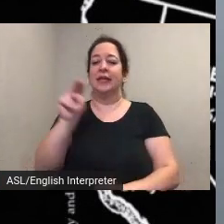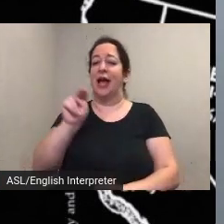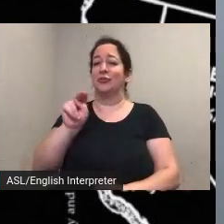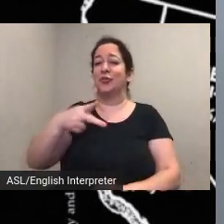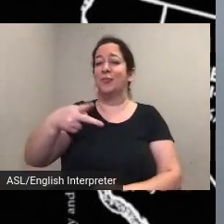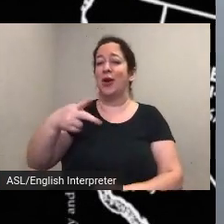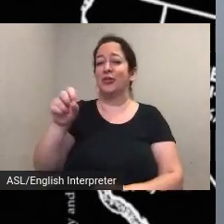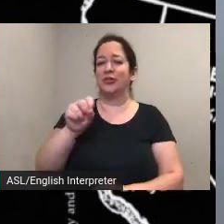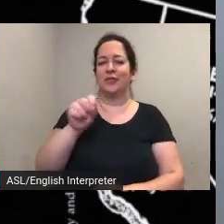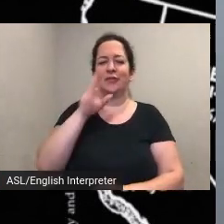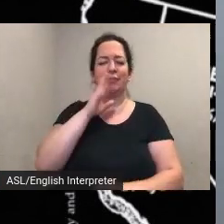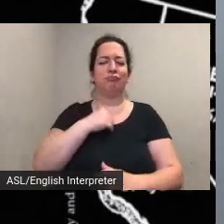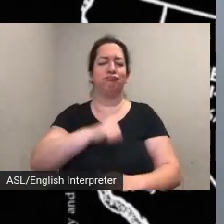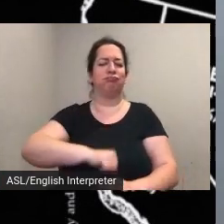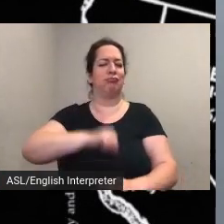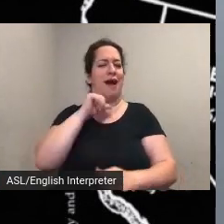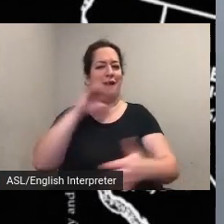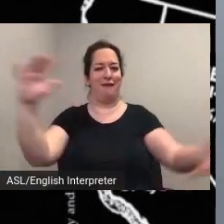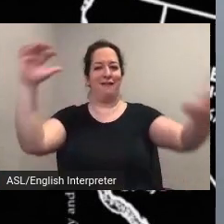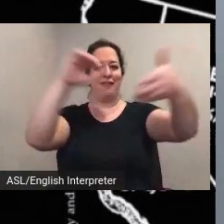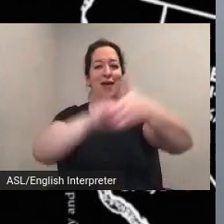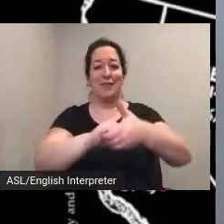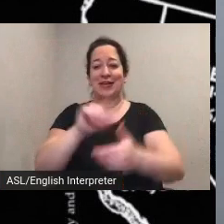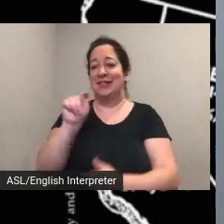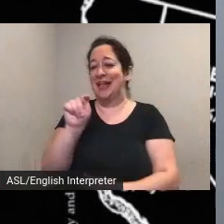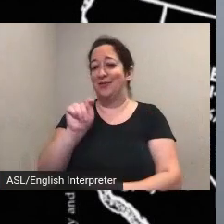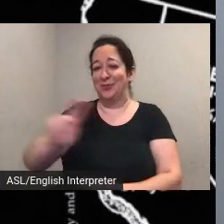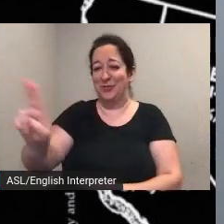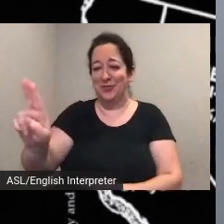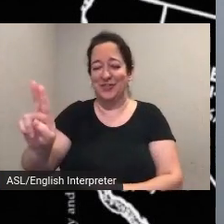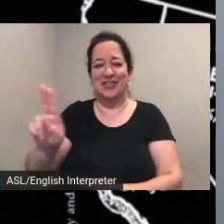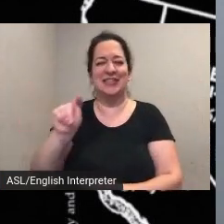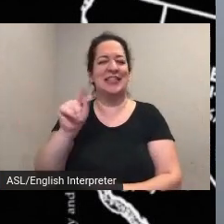towson university the national park foundation and many